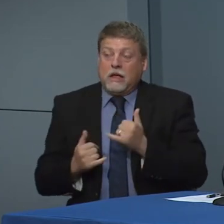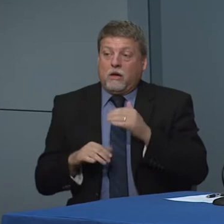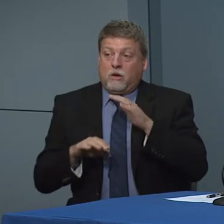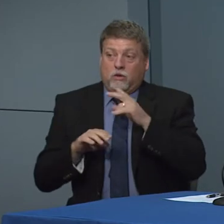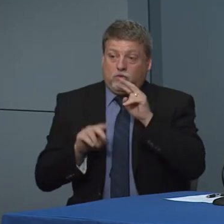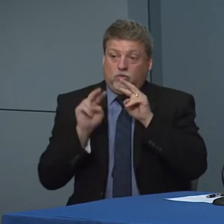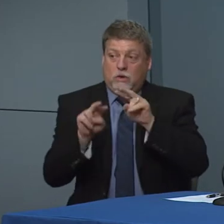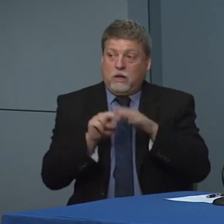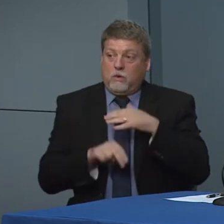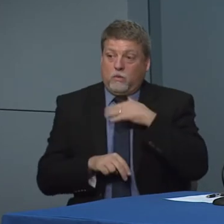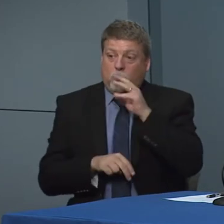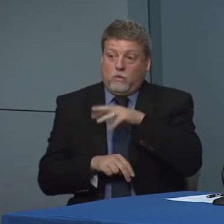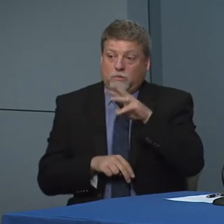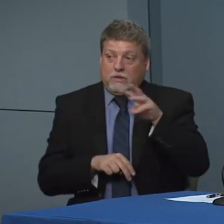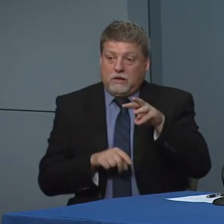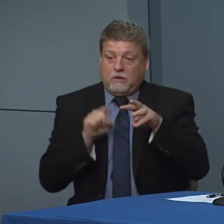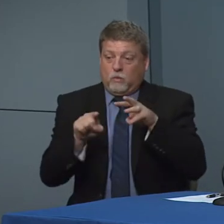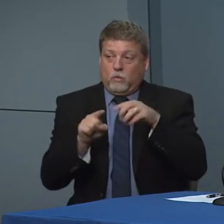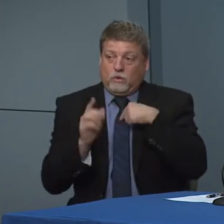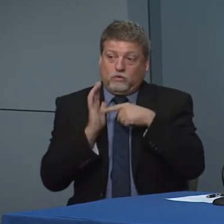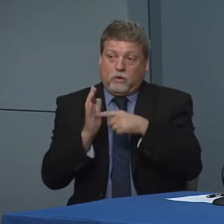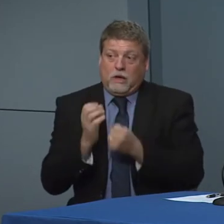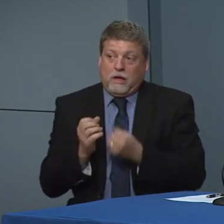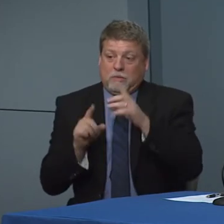we're updating the number of tests done at our state level